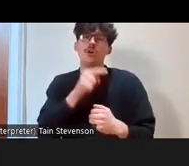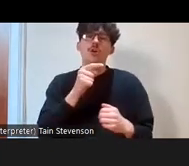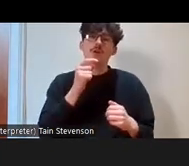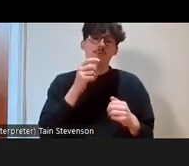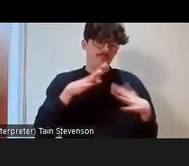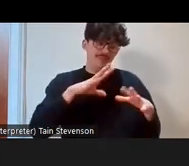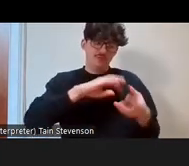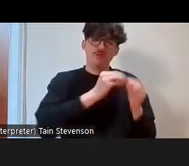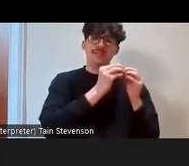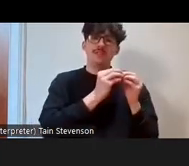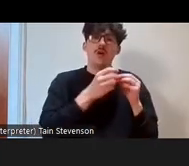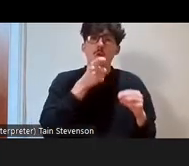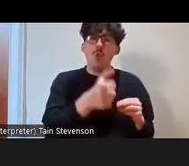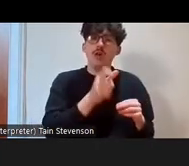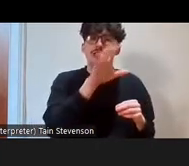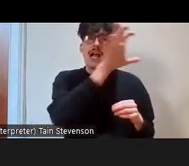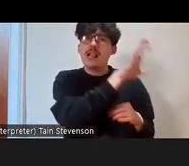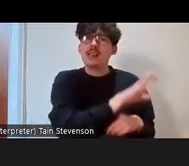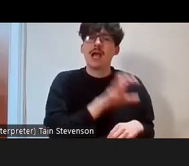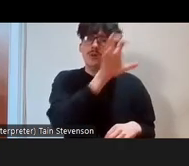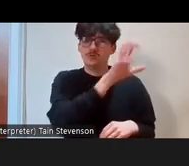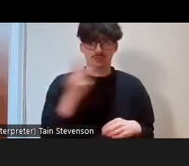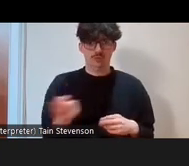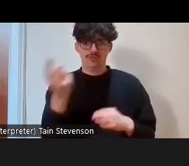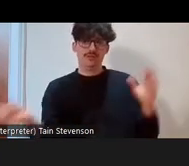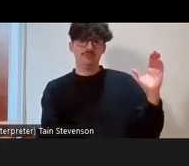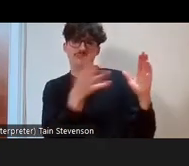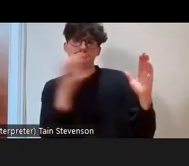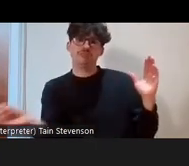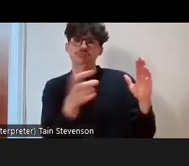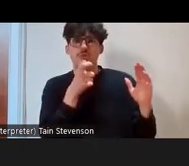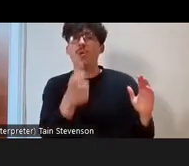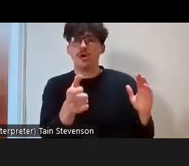cloud. When we come back, we can have a big discussion and talk a bit more in depth about—not